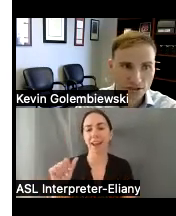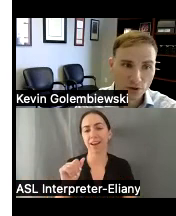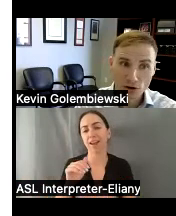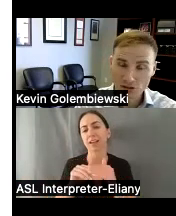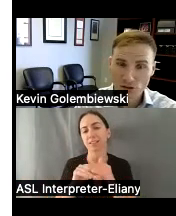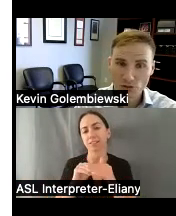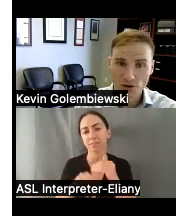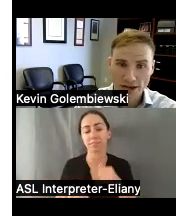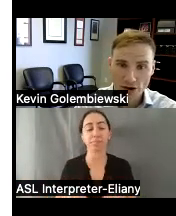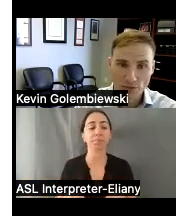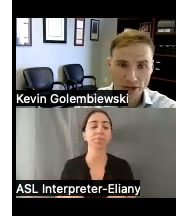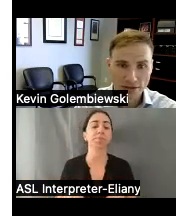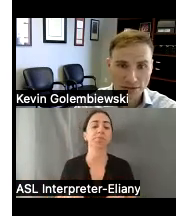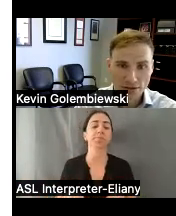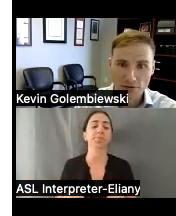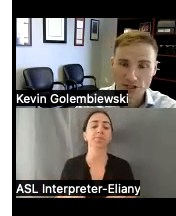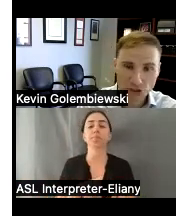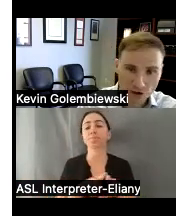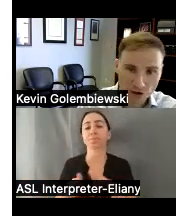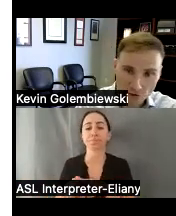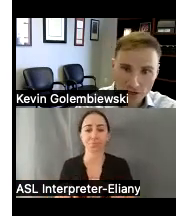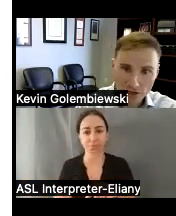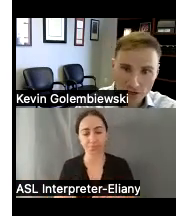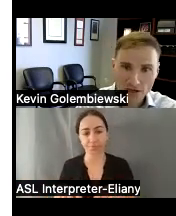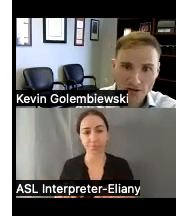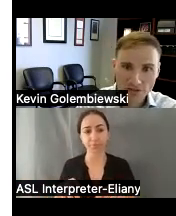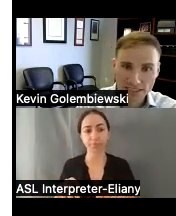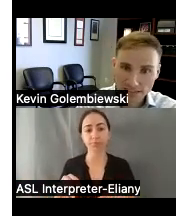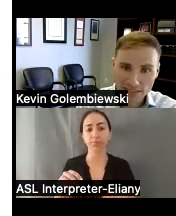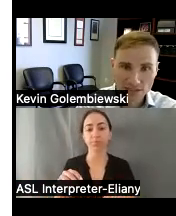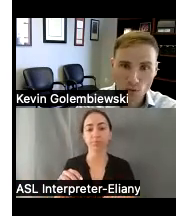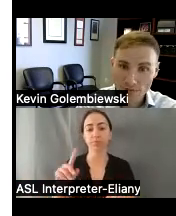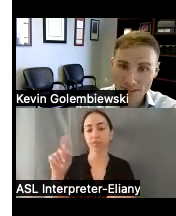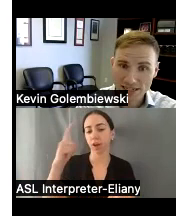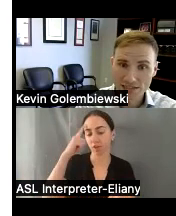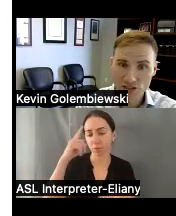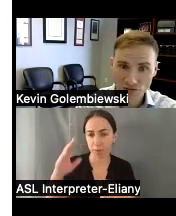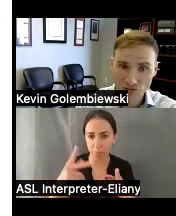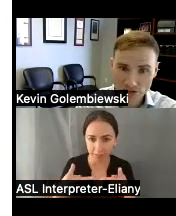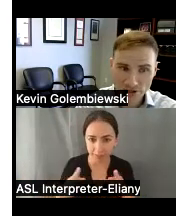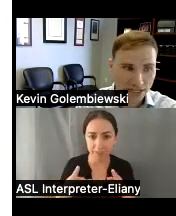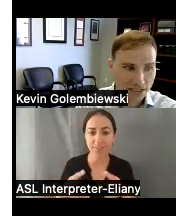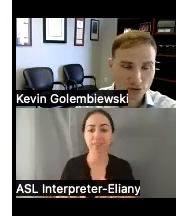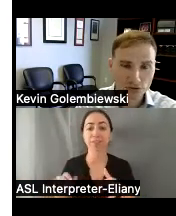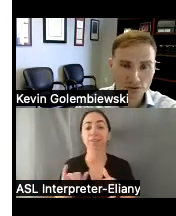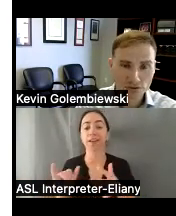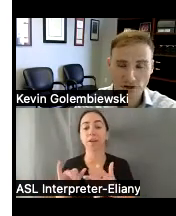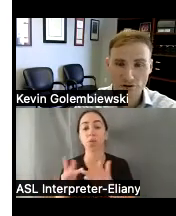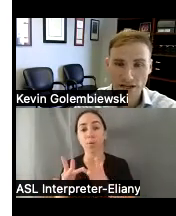we also help with ensuring government facilities websites and services are accessible so another